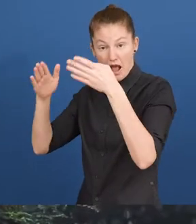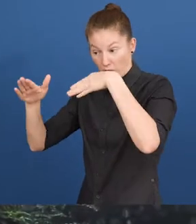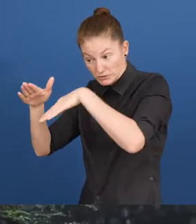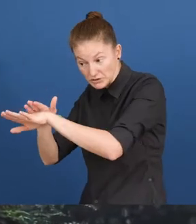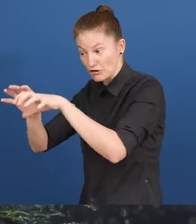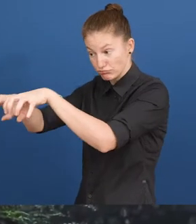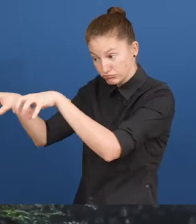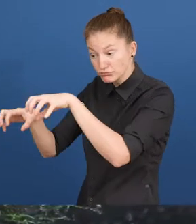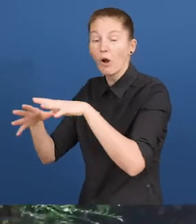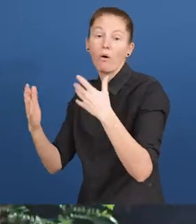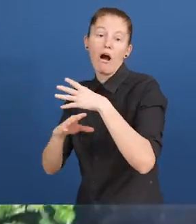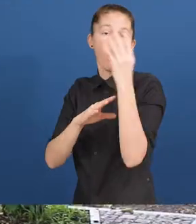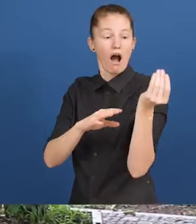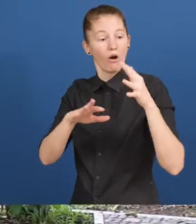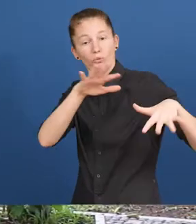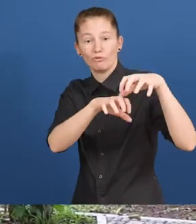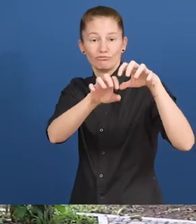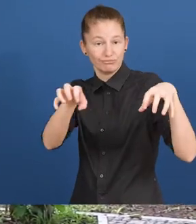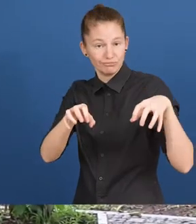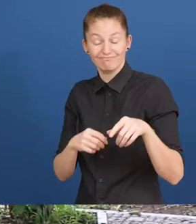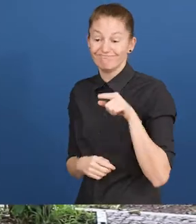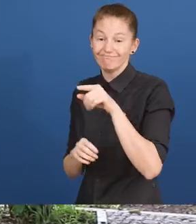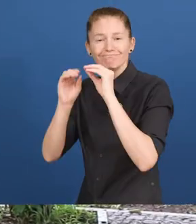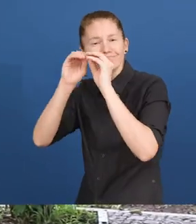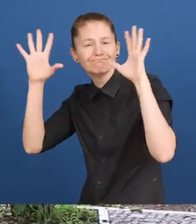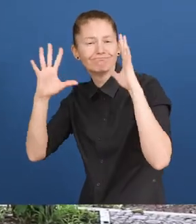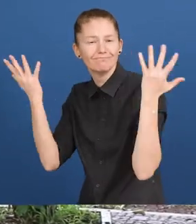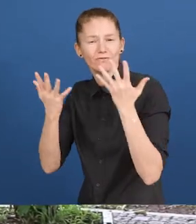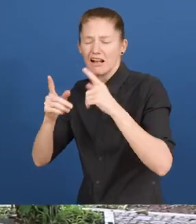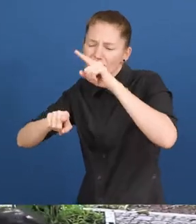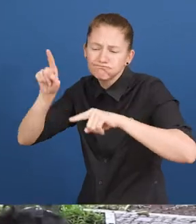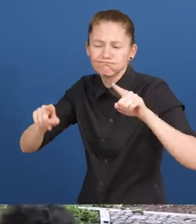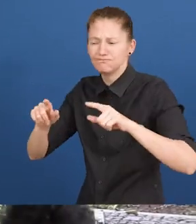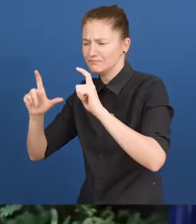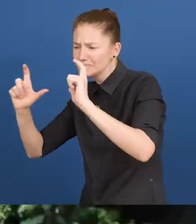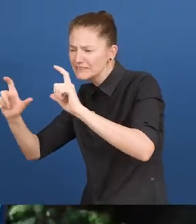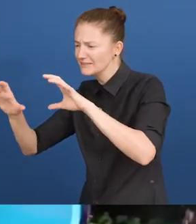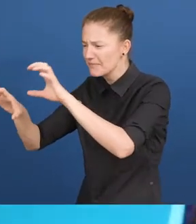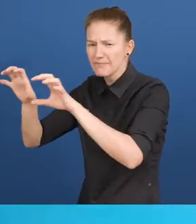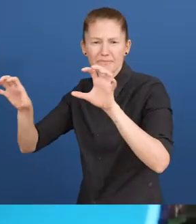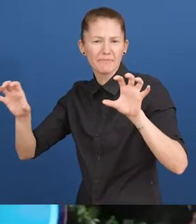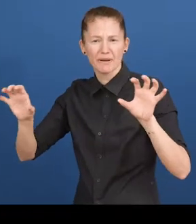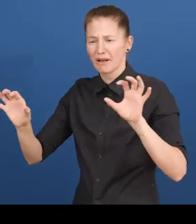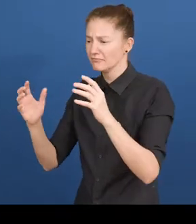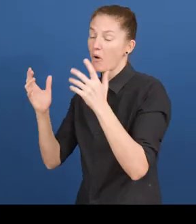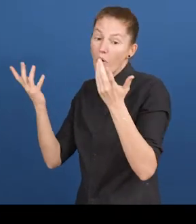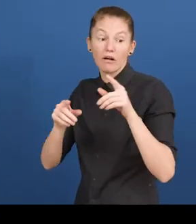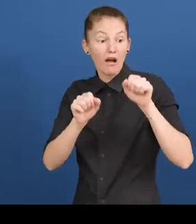The concept includes play elements such as large drums but also maintenance of existing playgrounds.